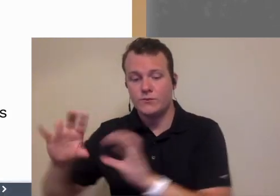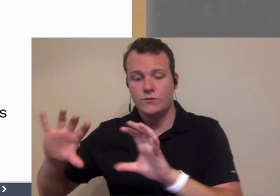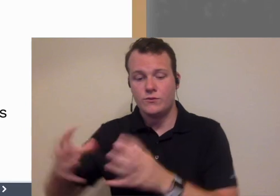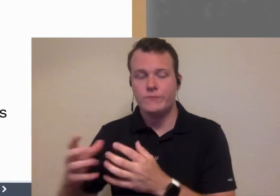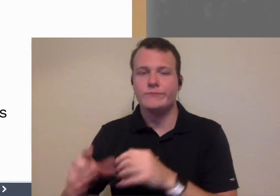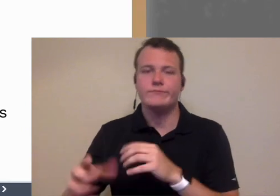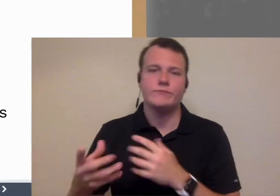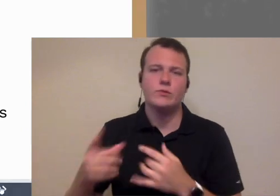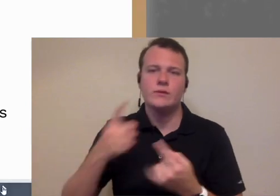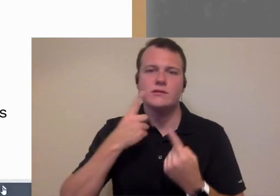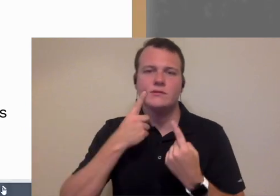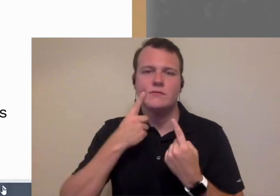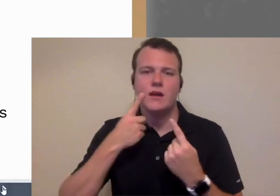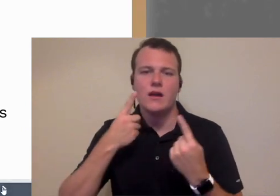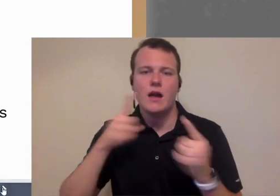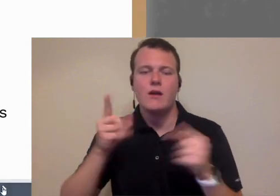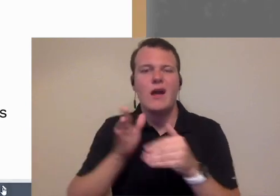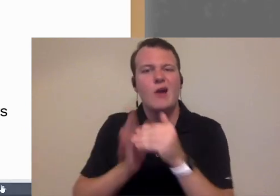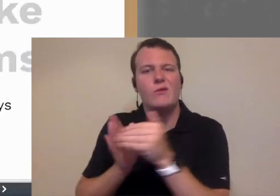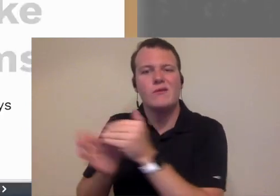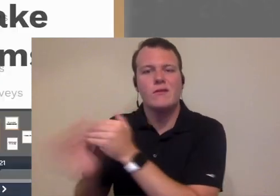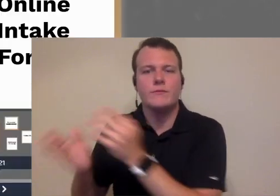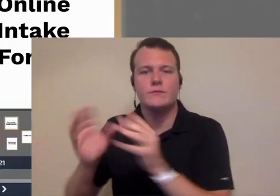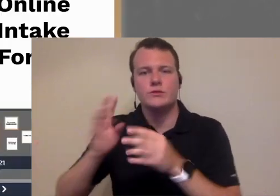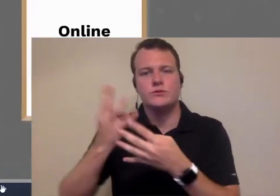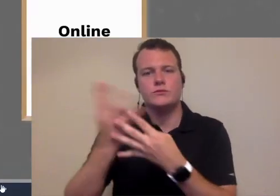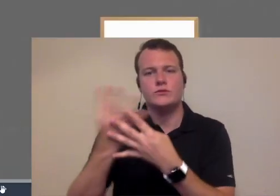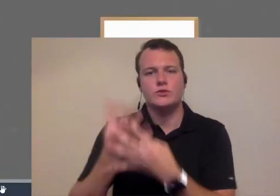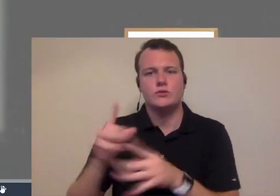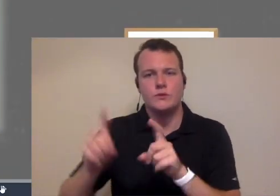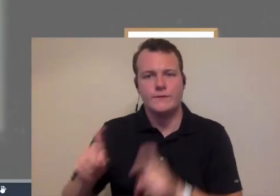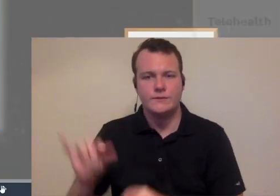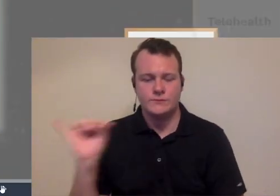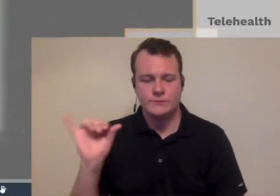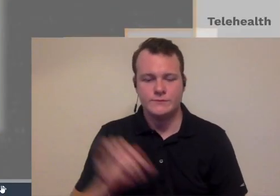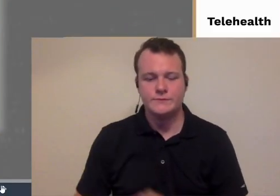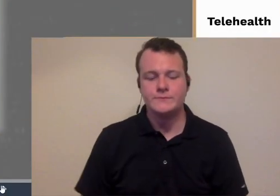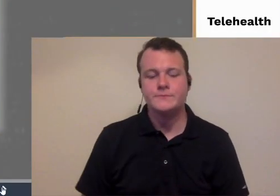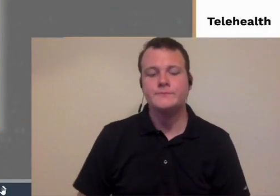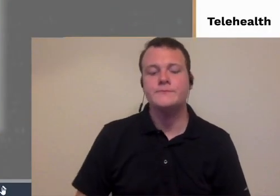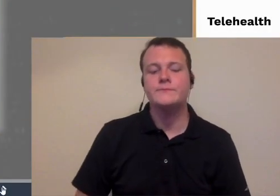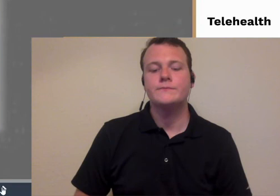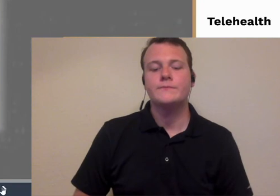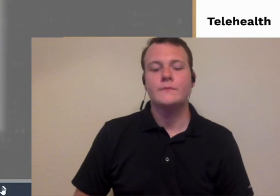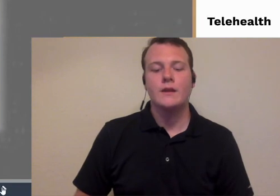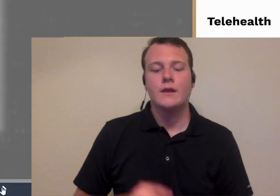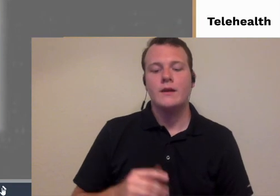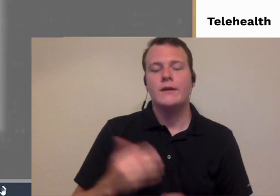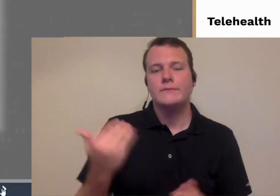also of course you know outcome surveys as part of that as well once again the